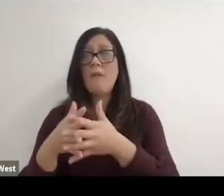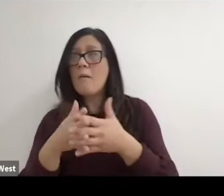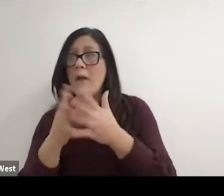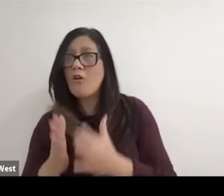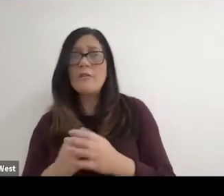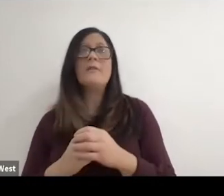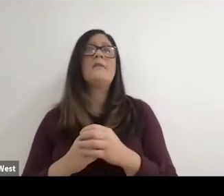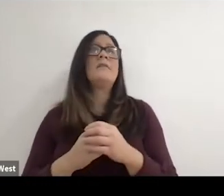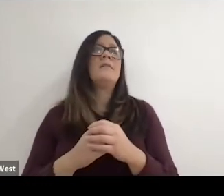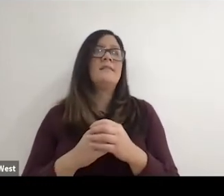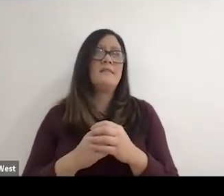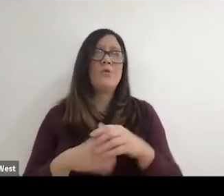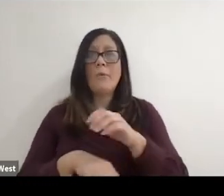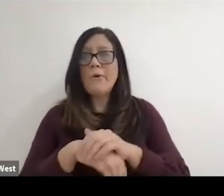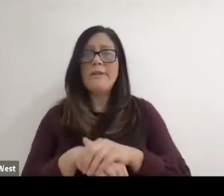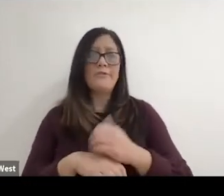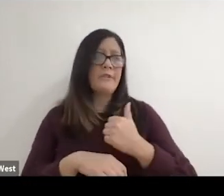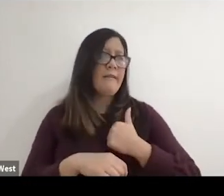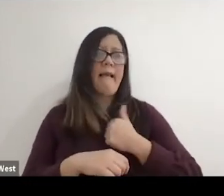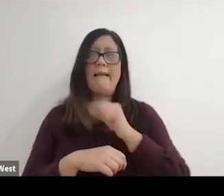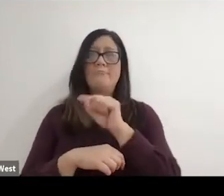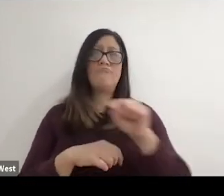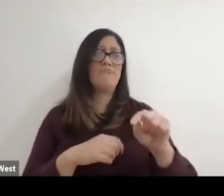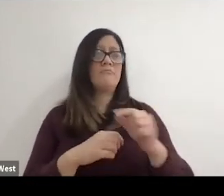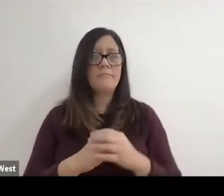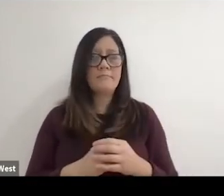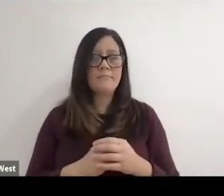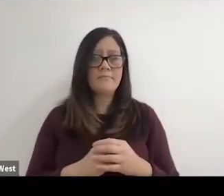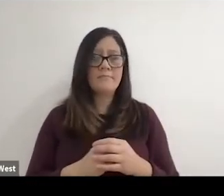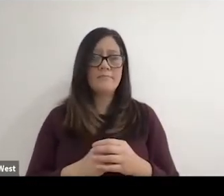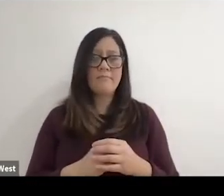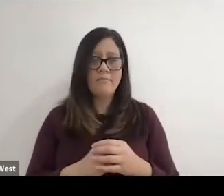British, Canadian, whatever they were that he had done to fight